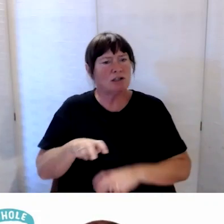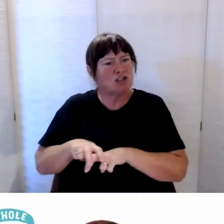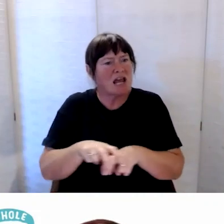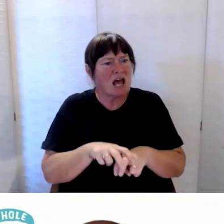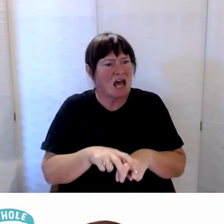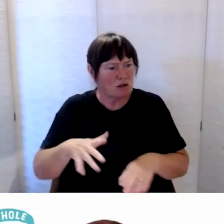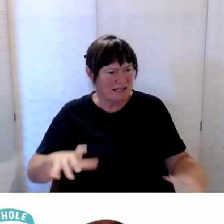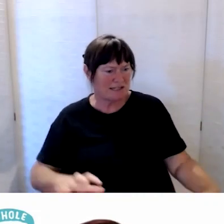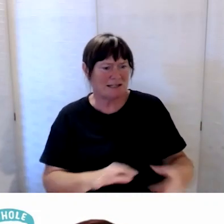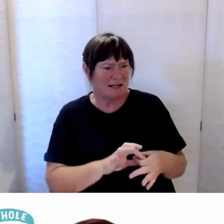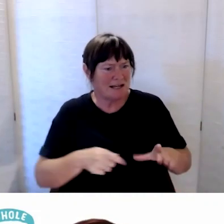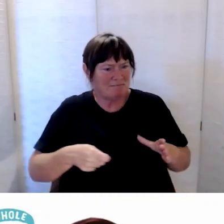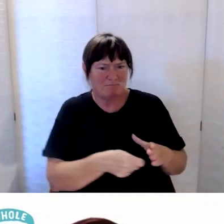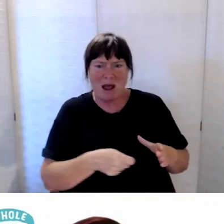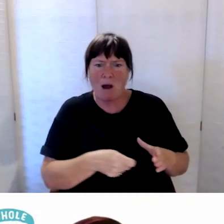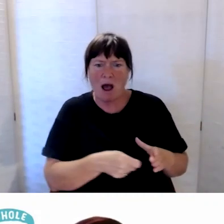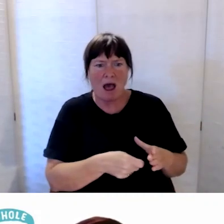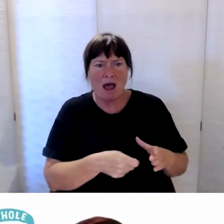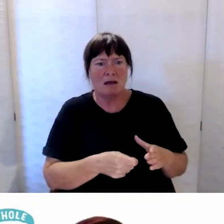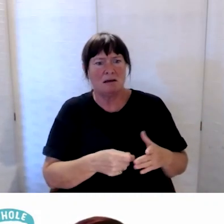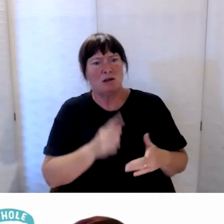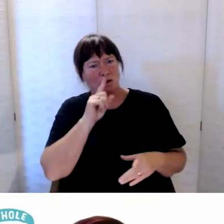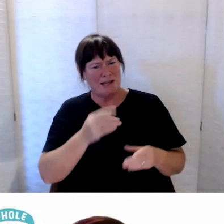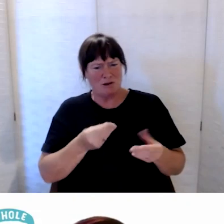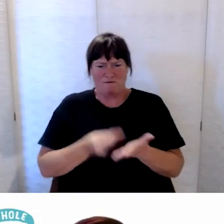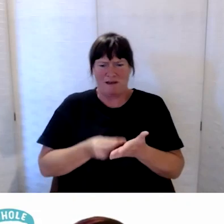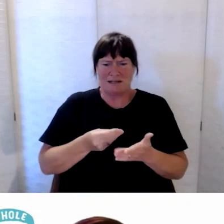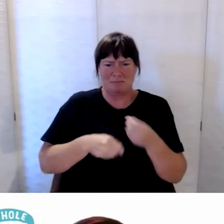can we just delve into that a little bit more?